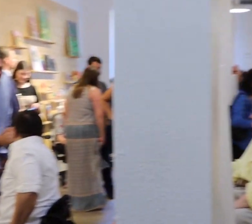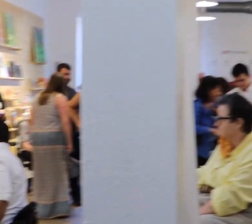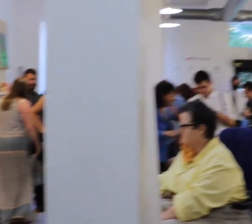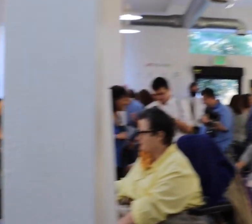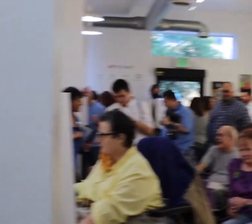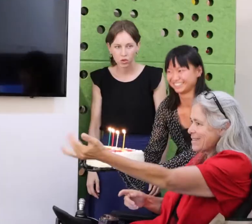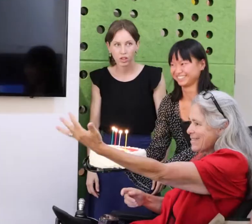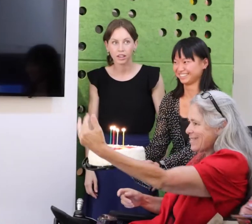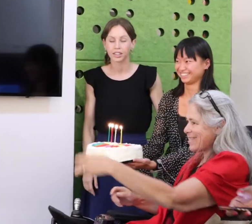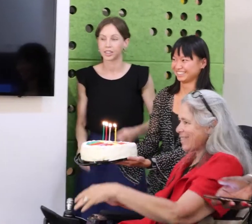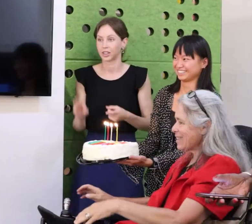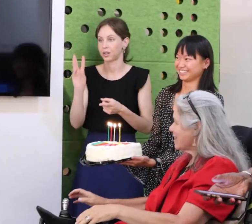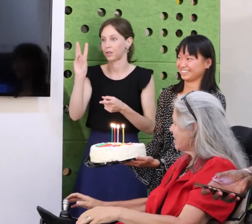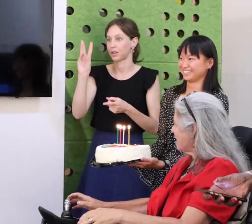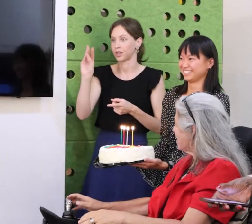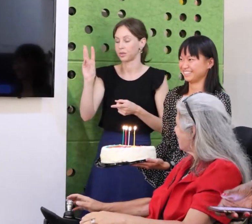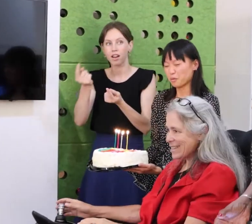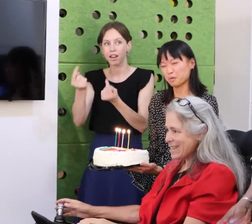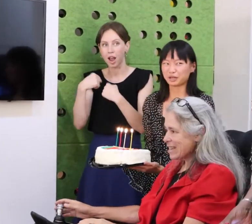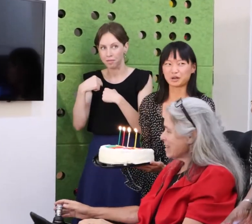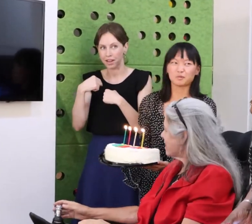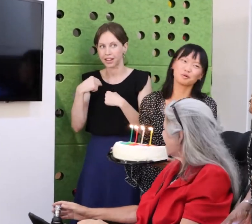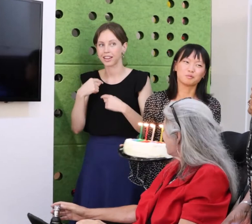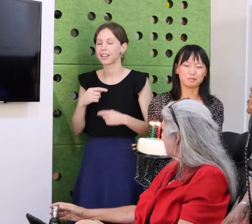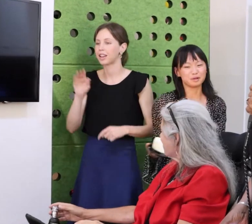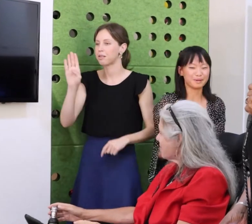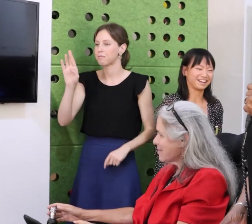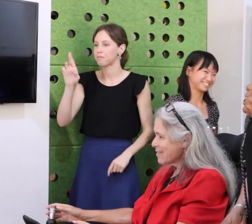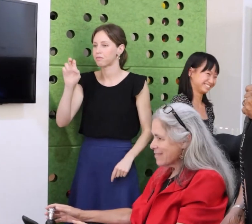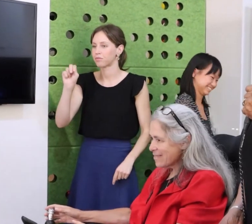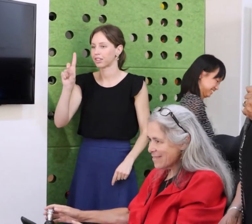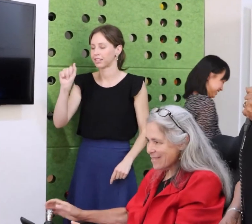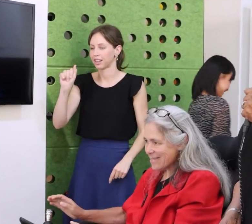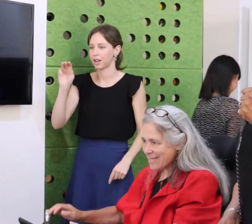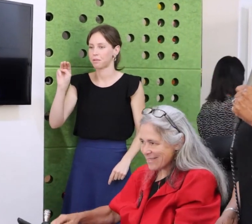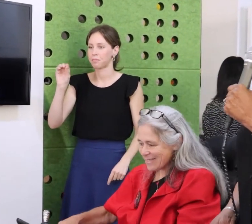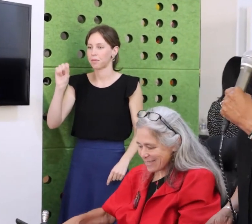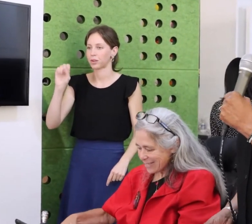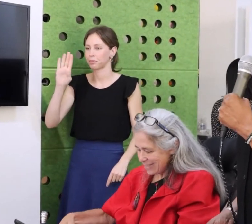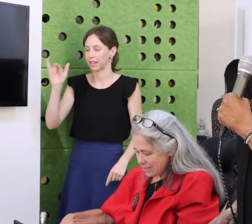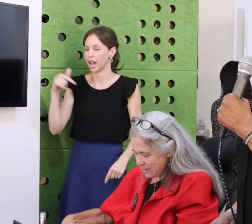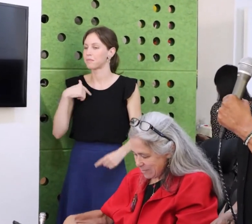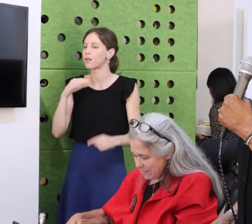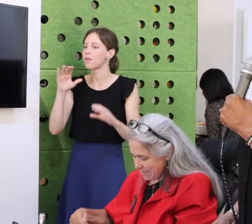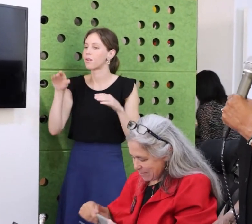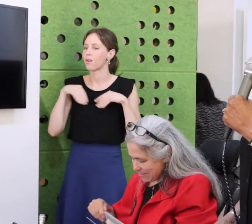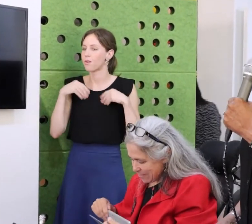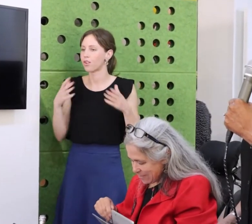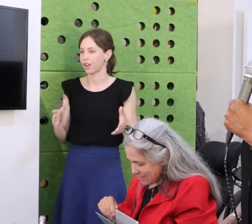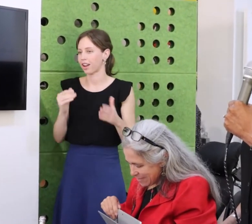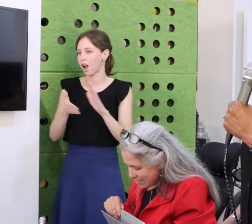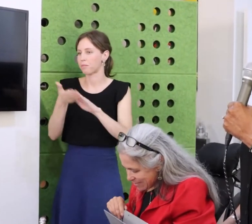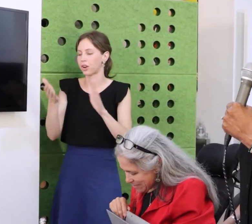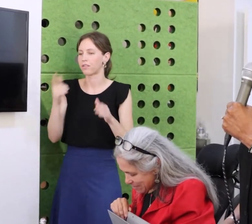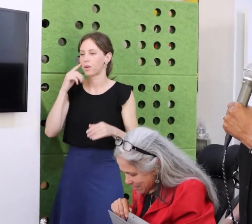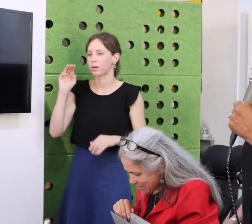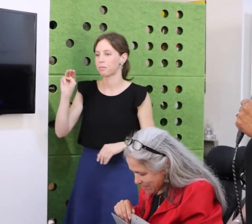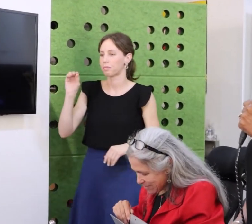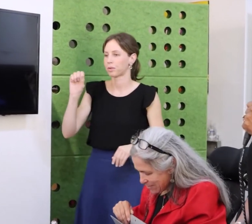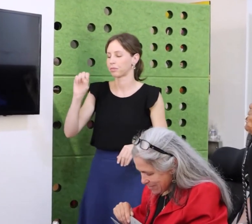virtual hybrid ADA celebration, the Americans with disabilities act. It is 32 years old yesterday.